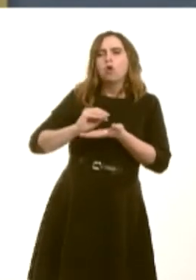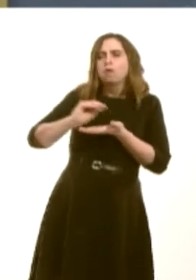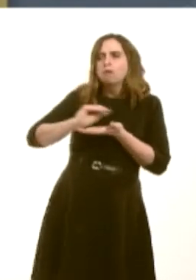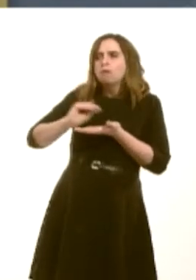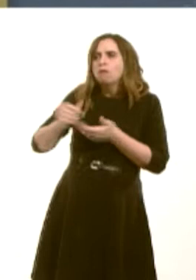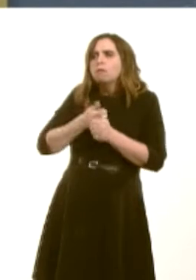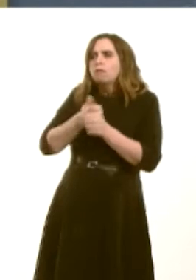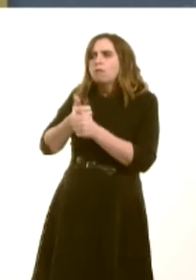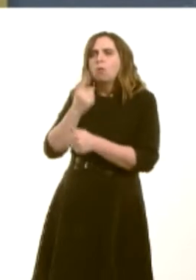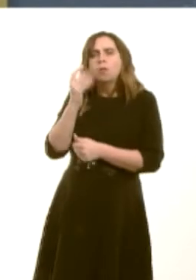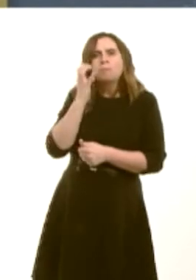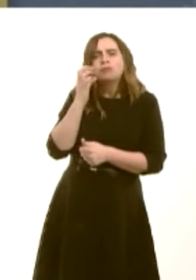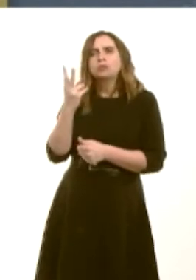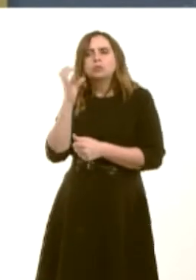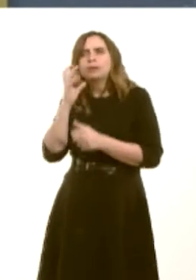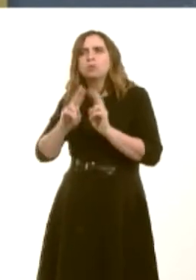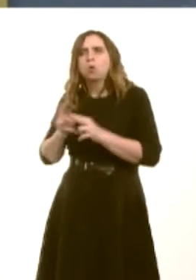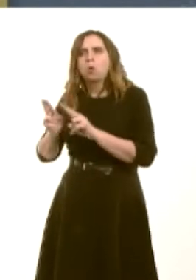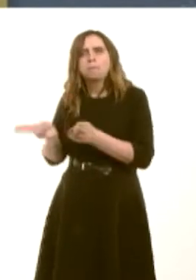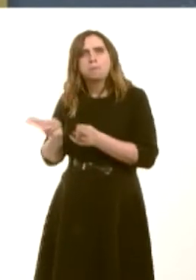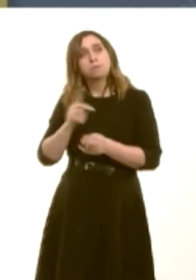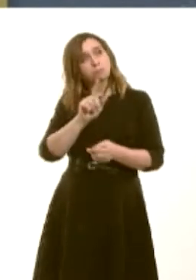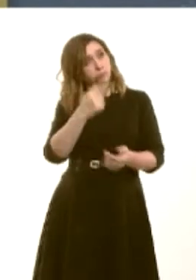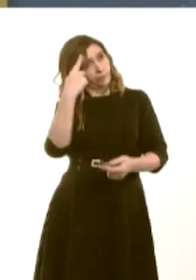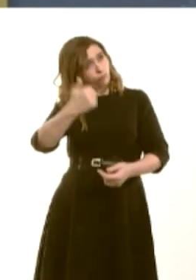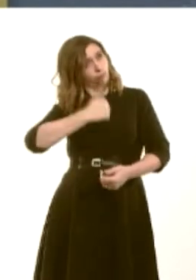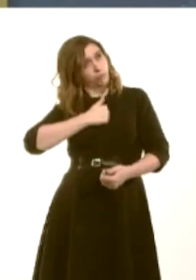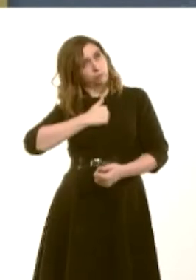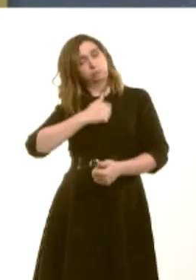agree with me that the best wayóin fact, the only wayóthat people can be sure to rid